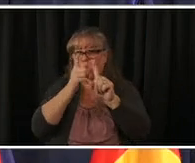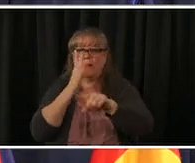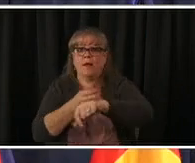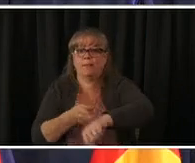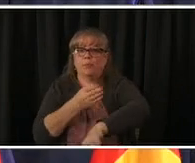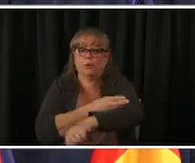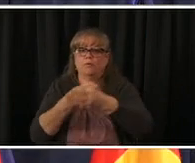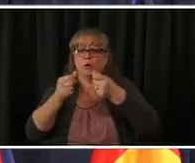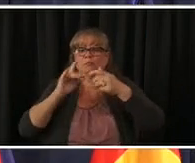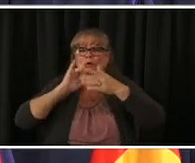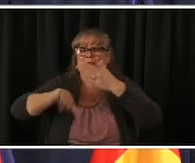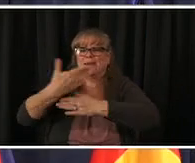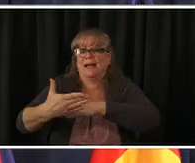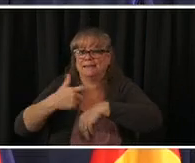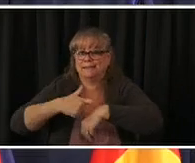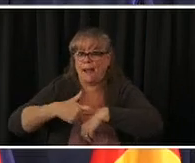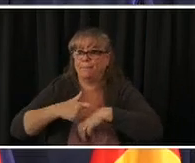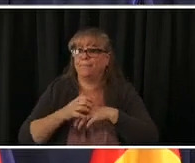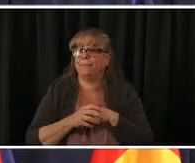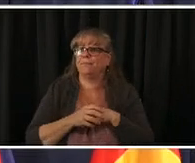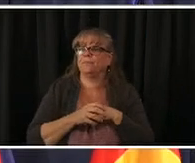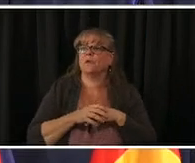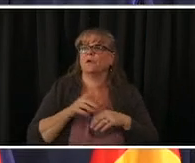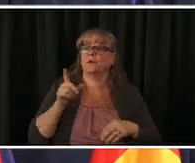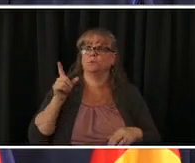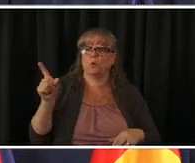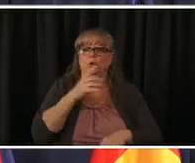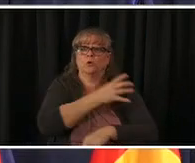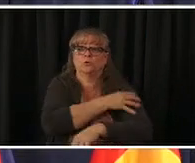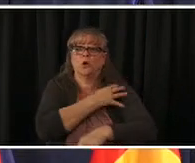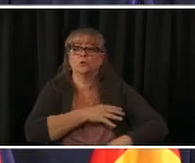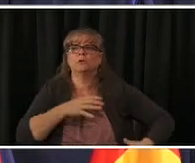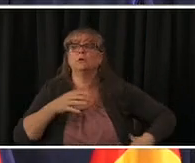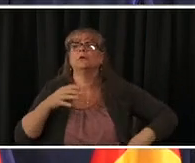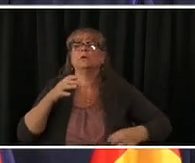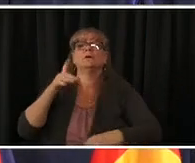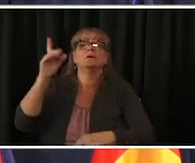staffing uh they also had people that were cutting in line they had a meeting last night with censura